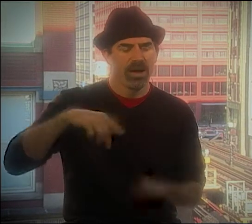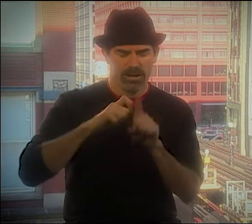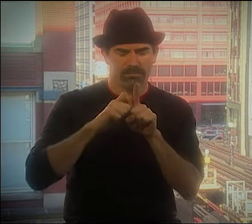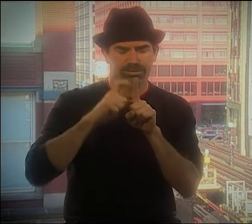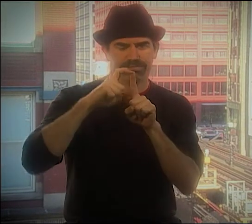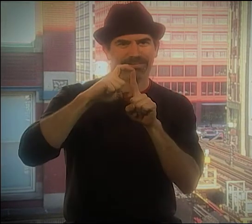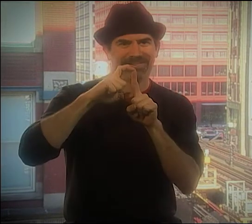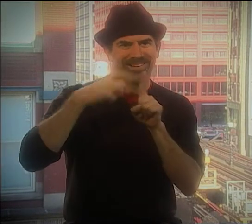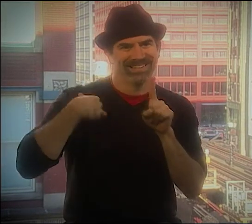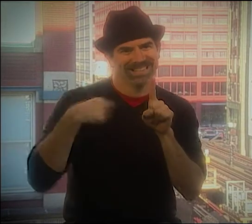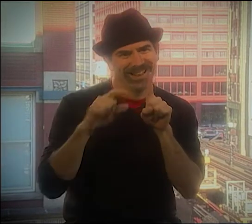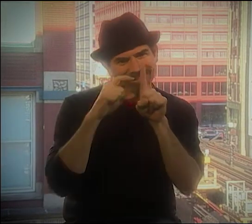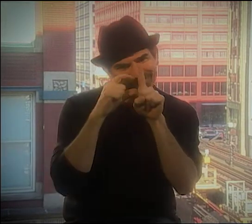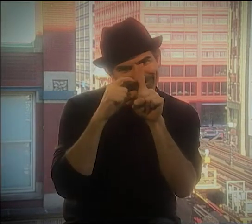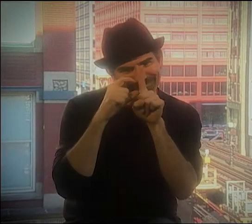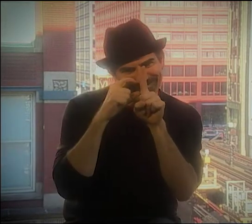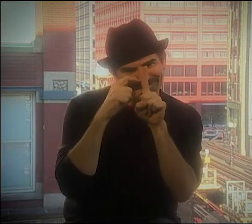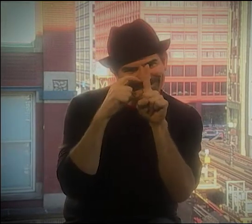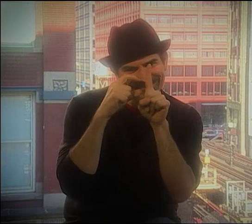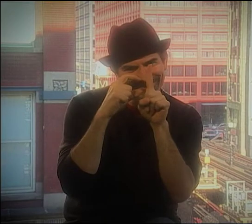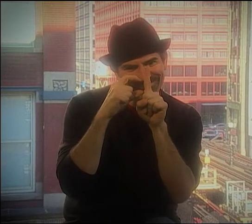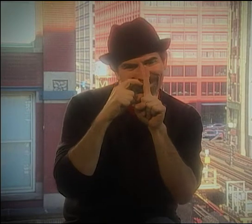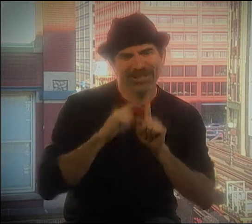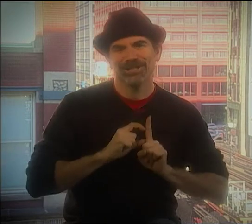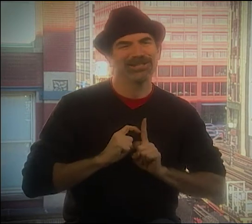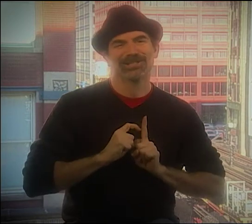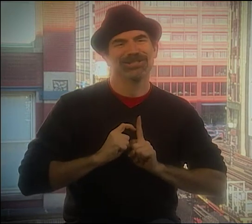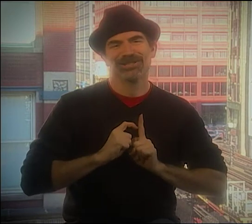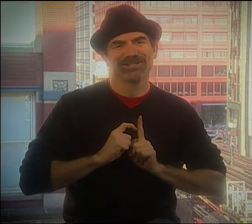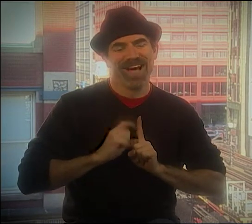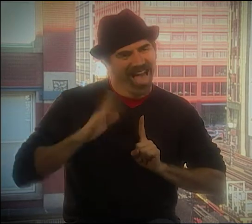IT'S BECAUSE I WASN'T A "D" DEAF AT THAT POINT.